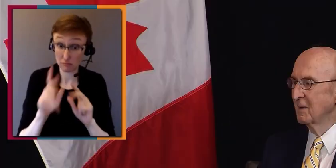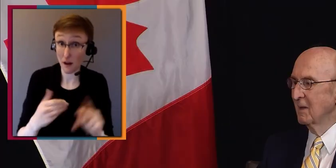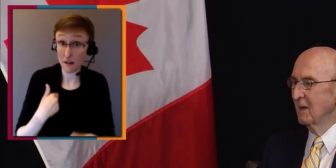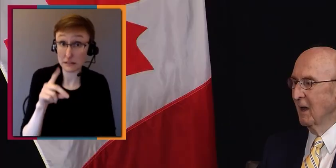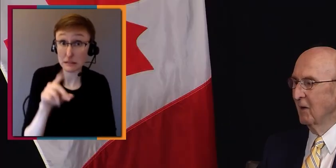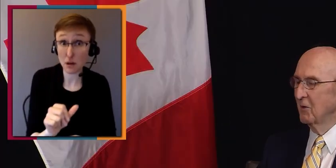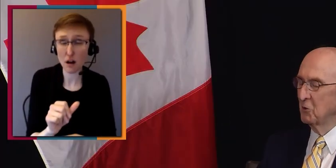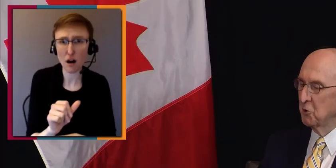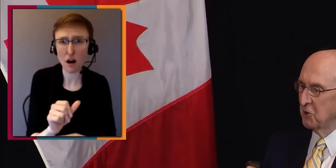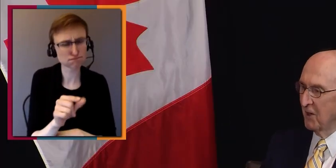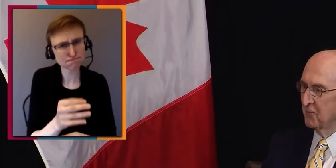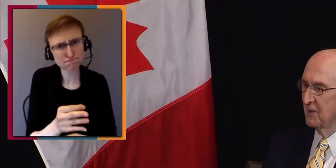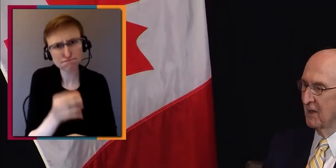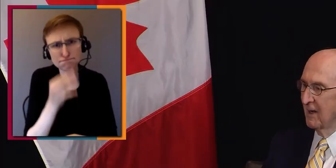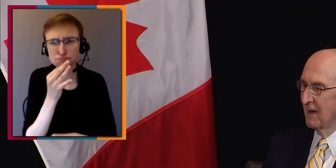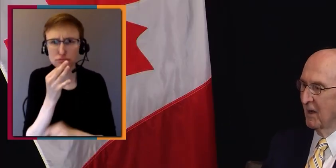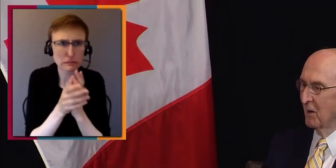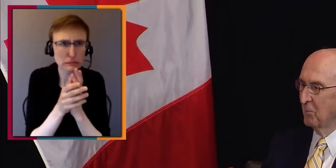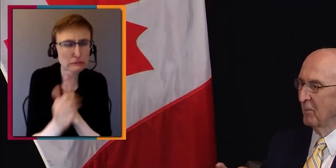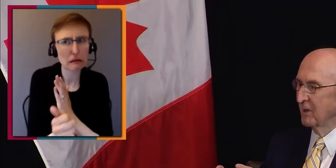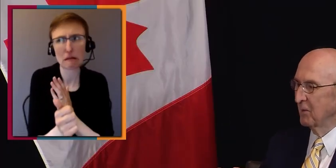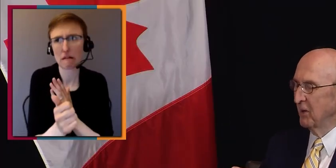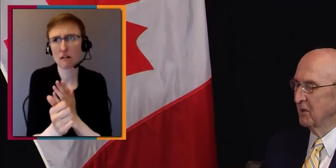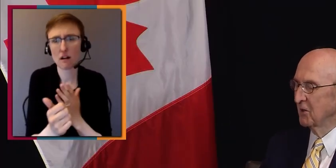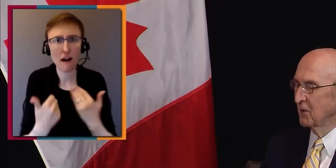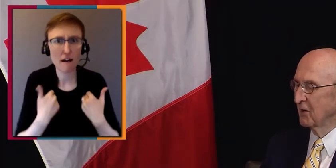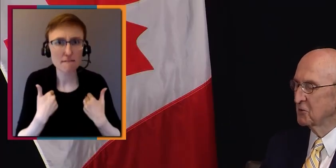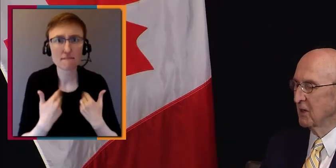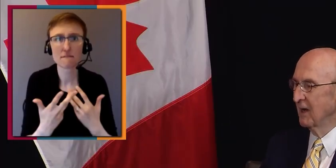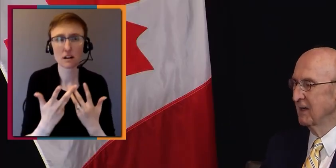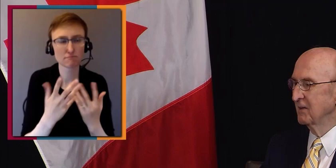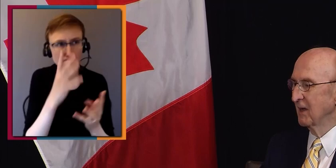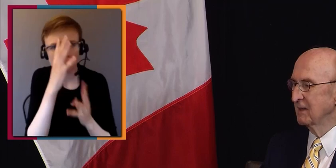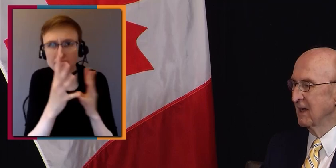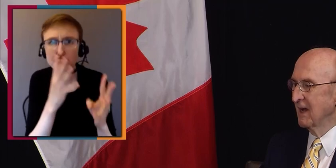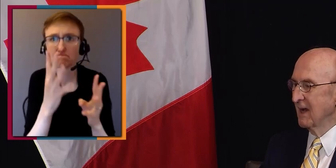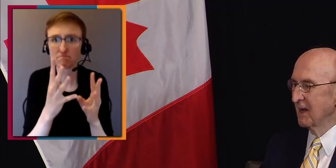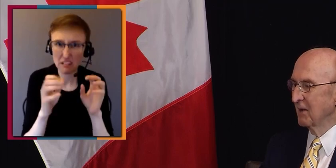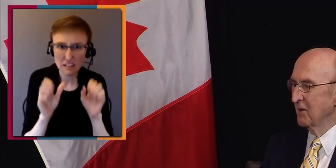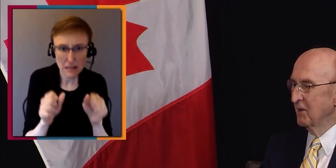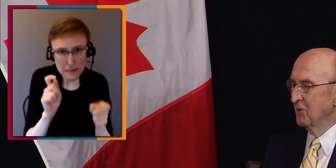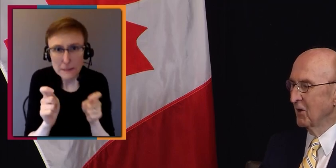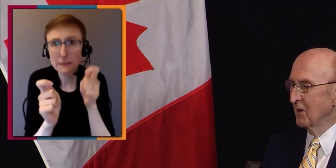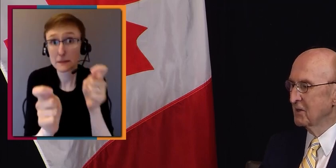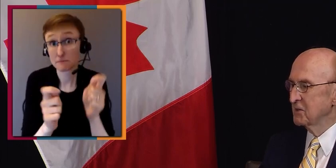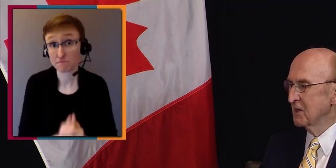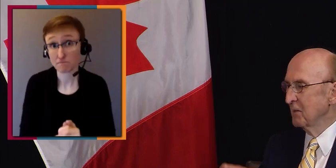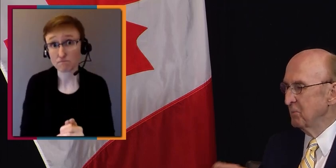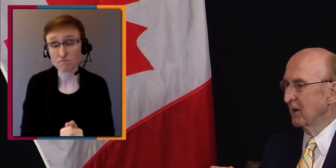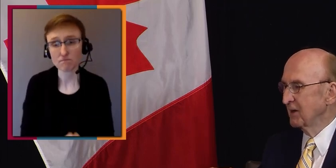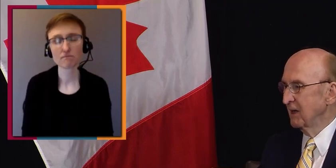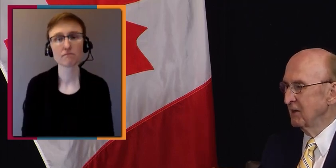How do you shift public opinion to understanding that there is ability